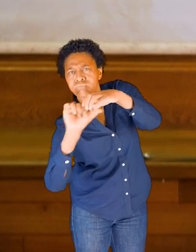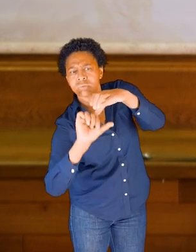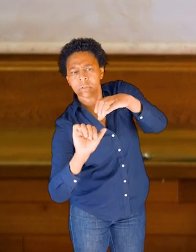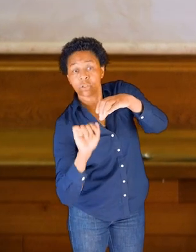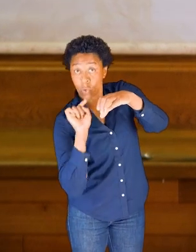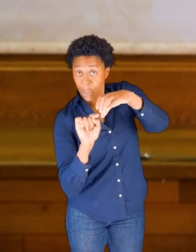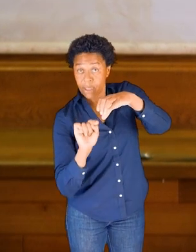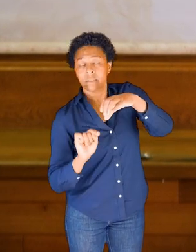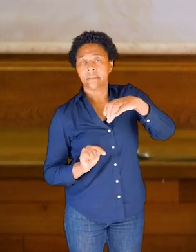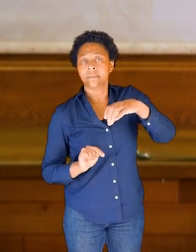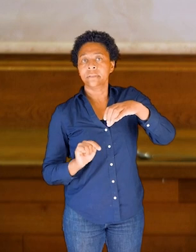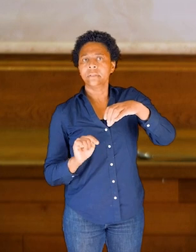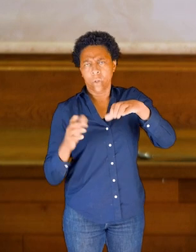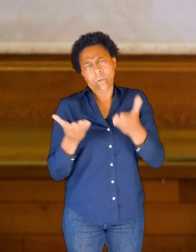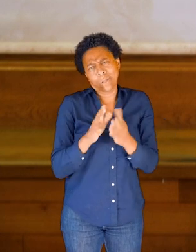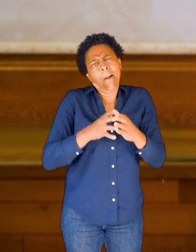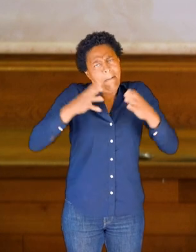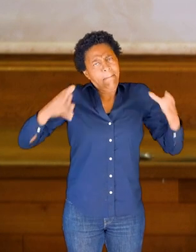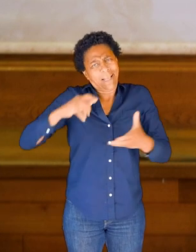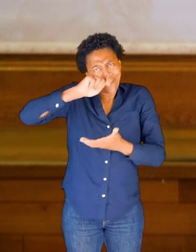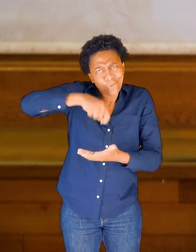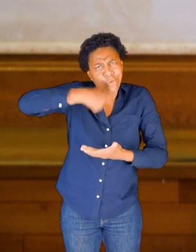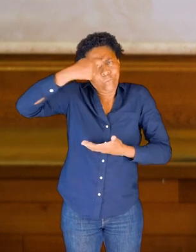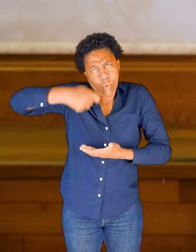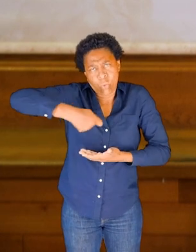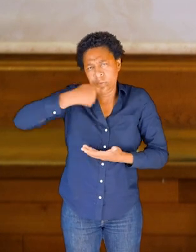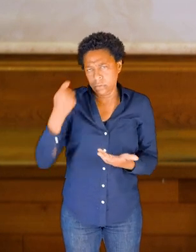So this dome shape underneath is a lot bigger, of course, than the roof